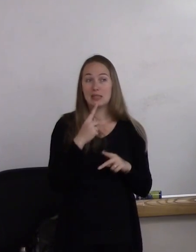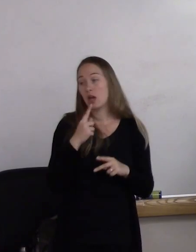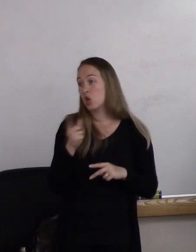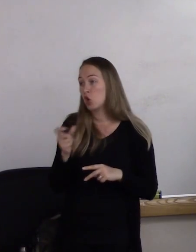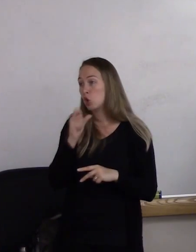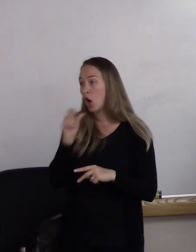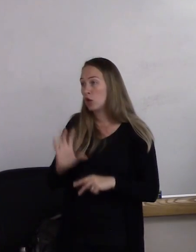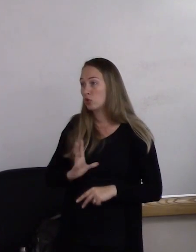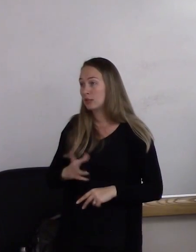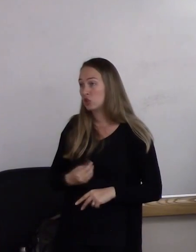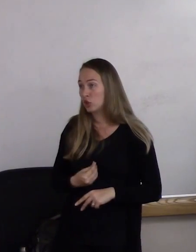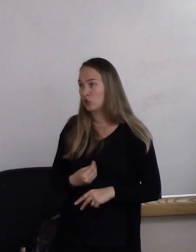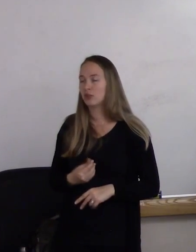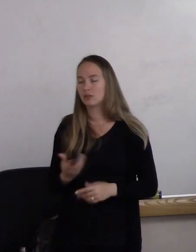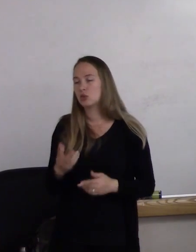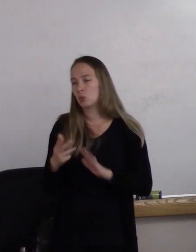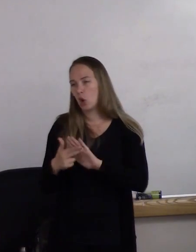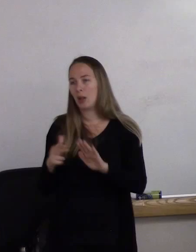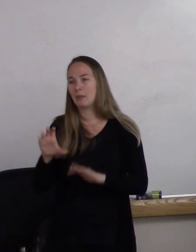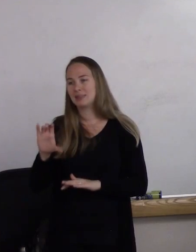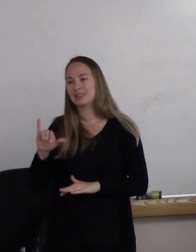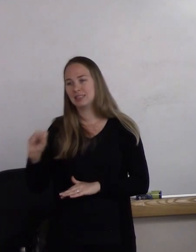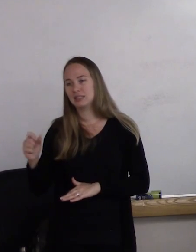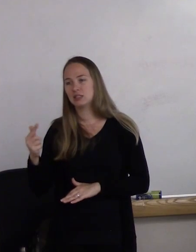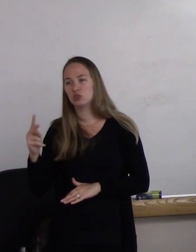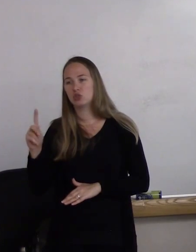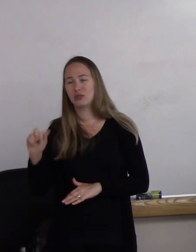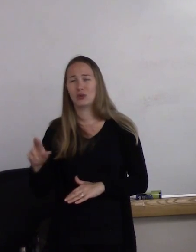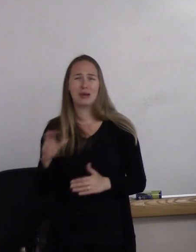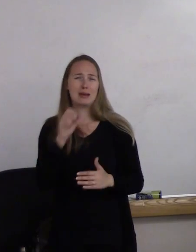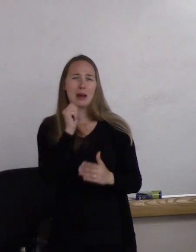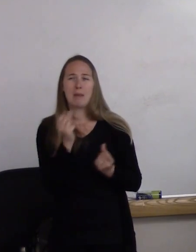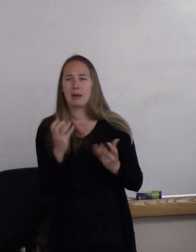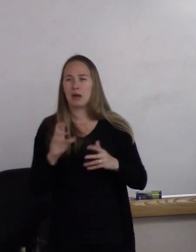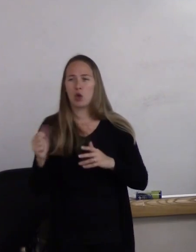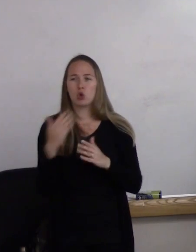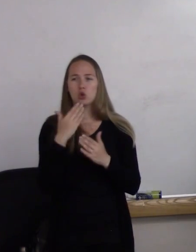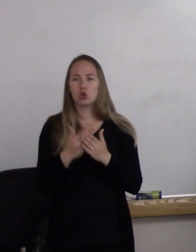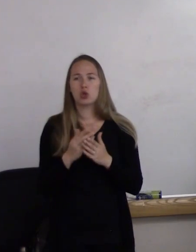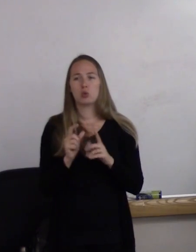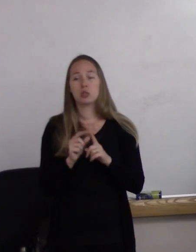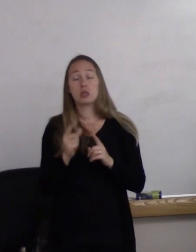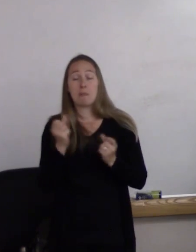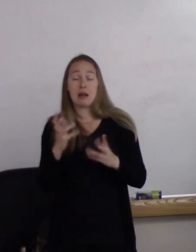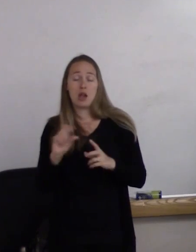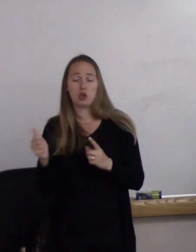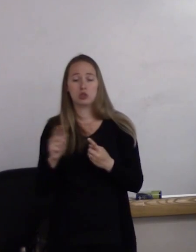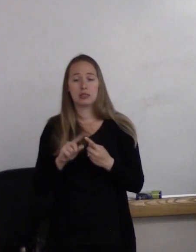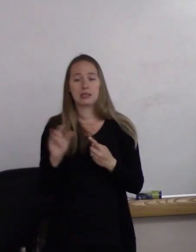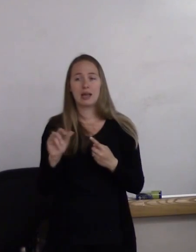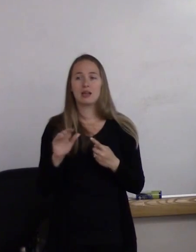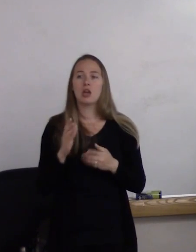There really aren't any other good words. Some people say they're part of the binary gender